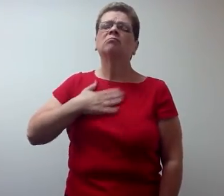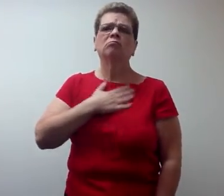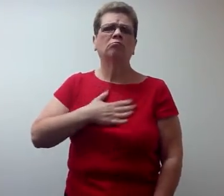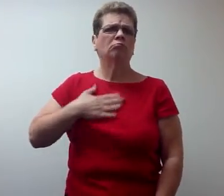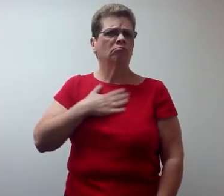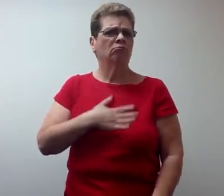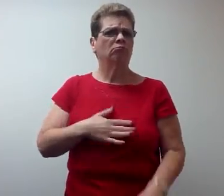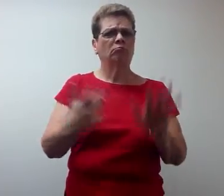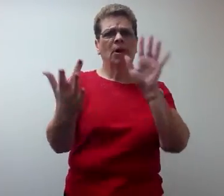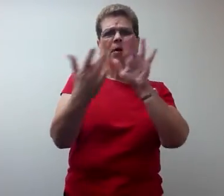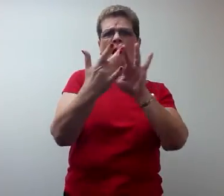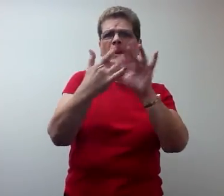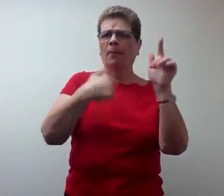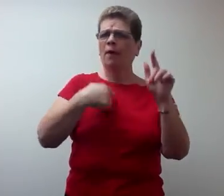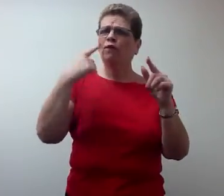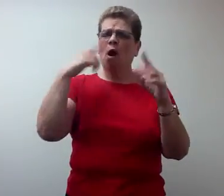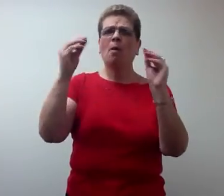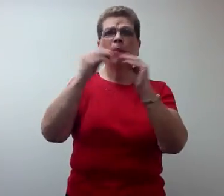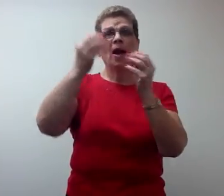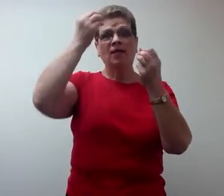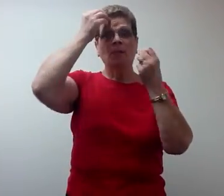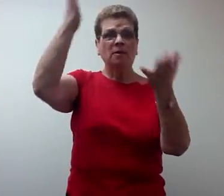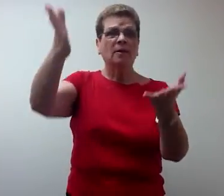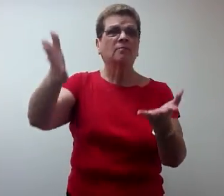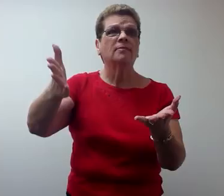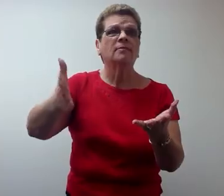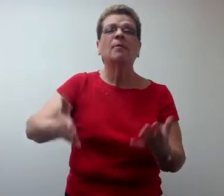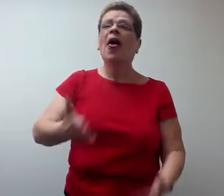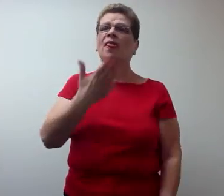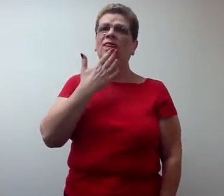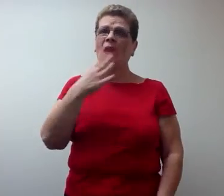Please do not hesitate to contact me for further information.